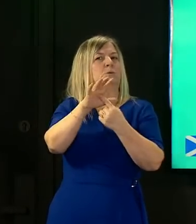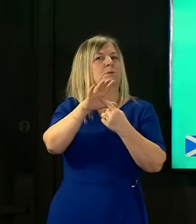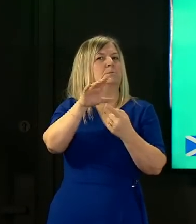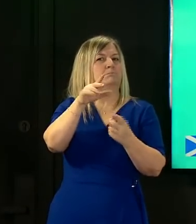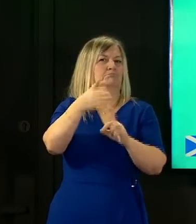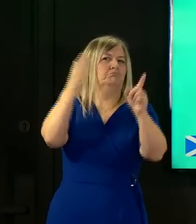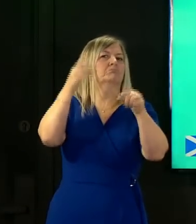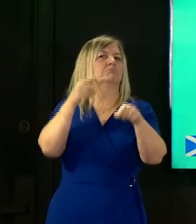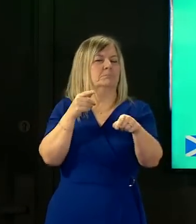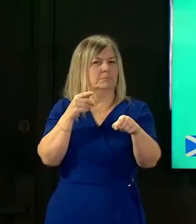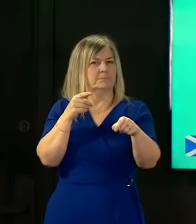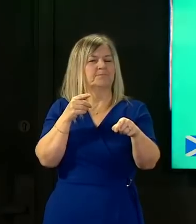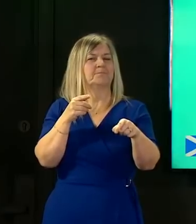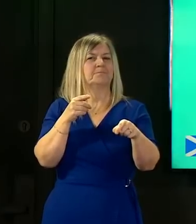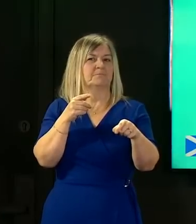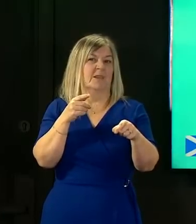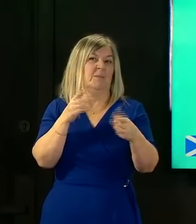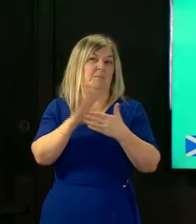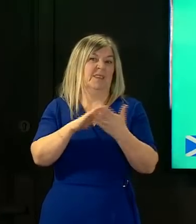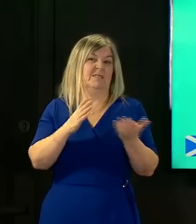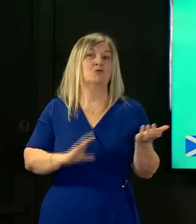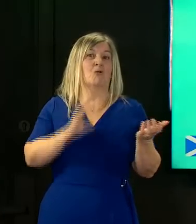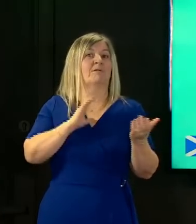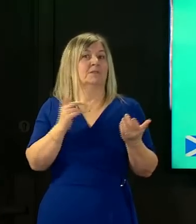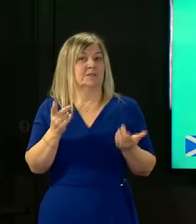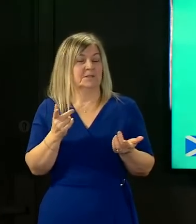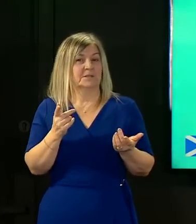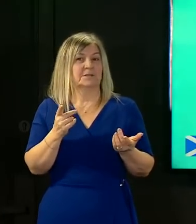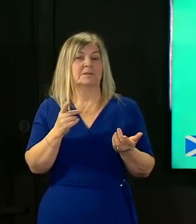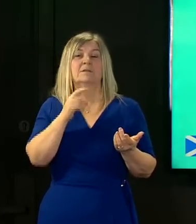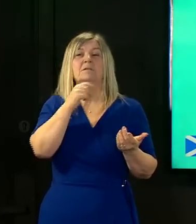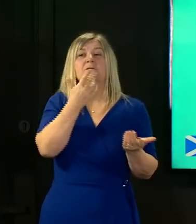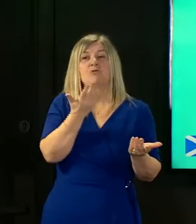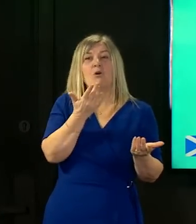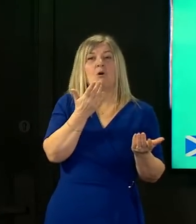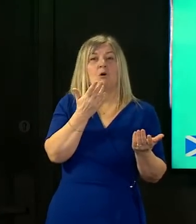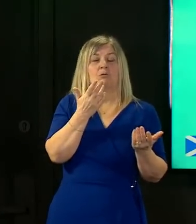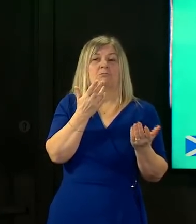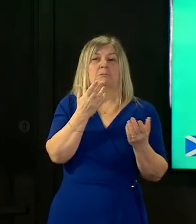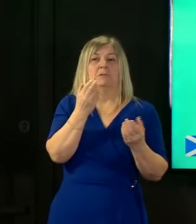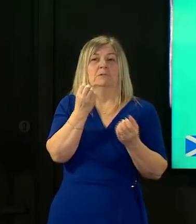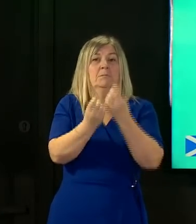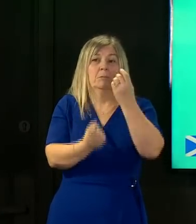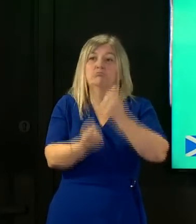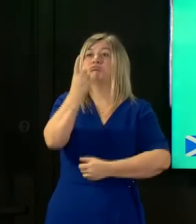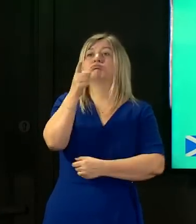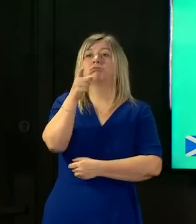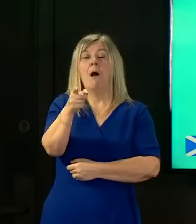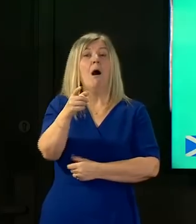what we're not seeing is just statistical blip but actually is something which is indicative of